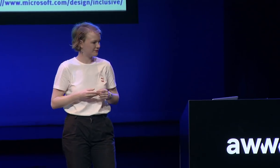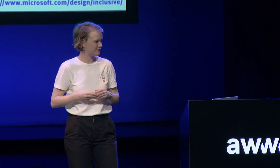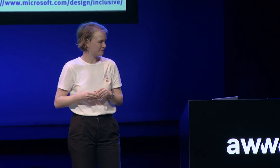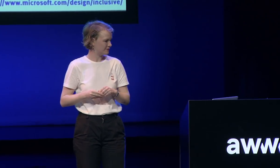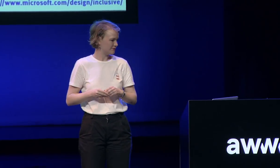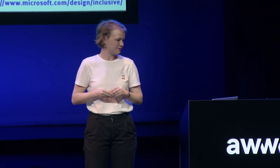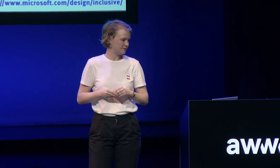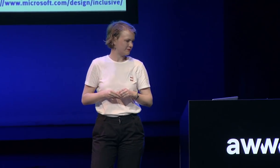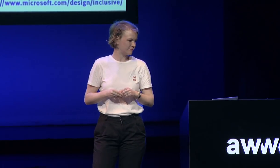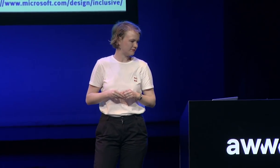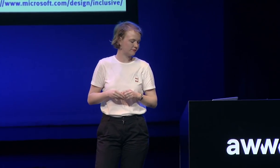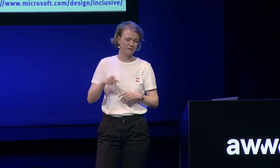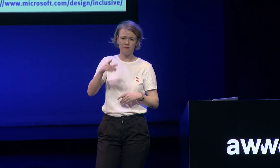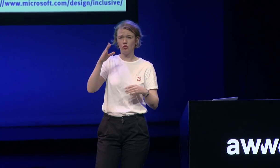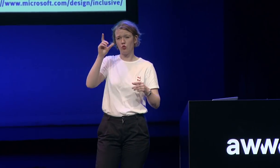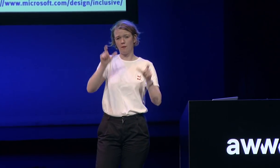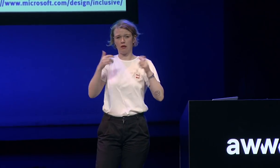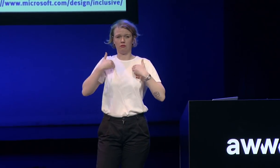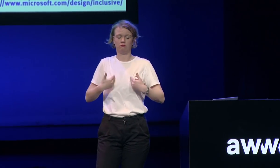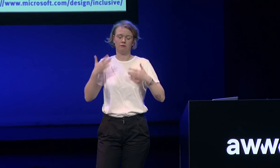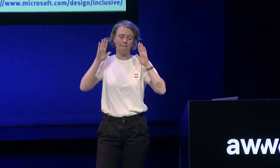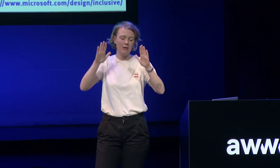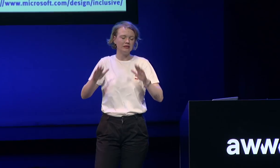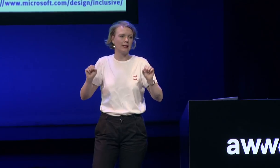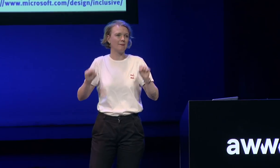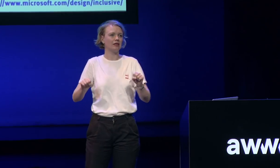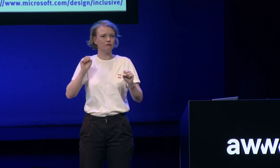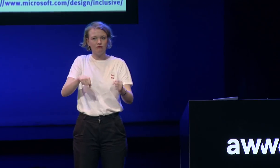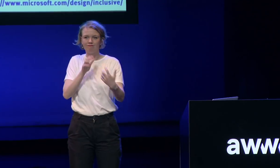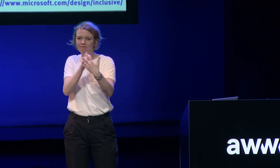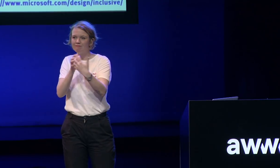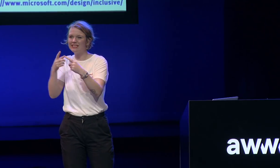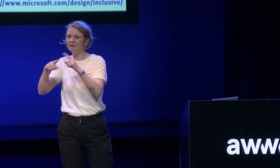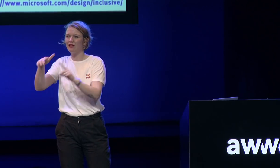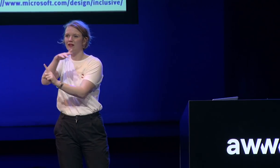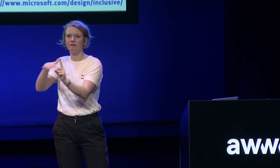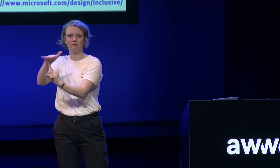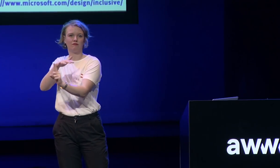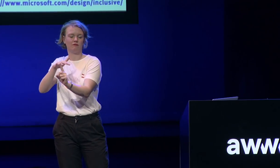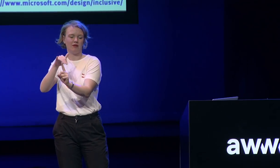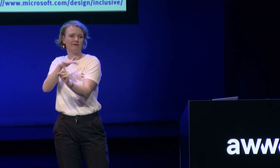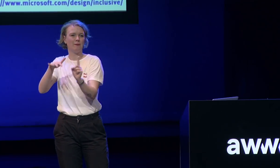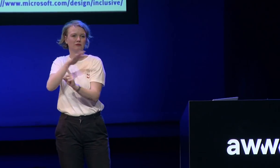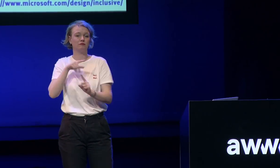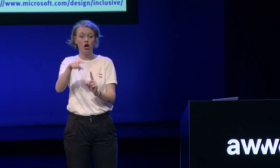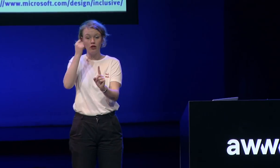process from the start and humans are we as humans are very are amazing and